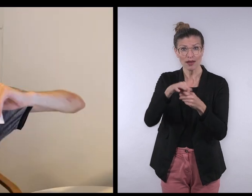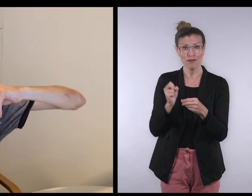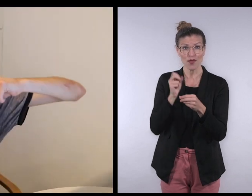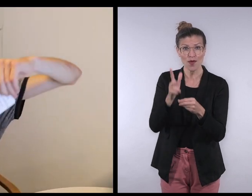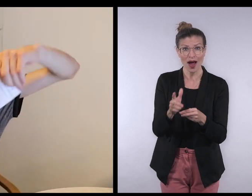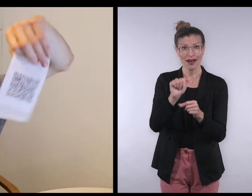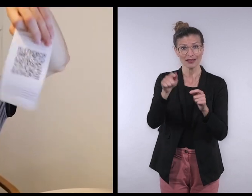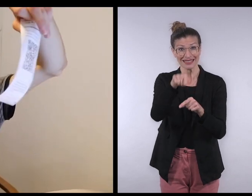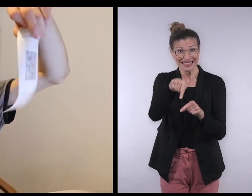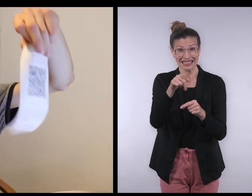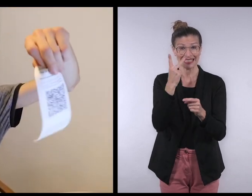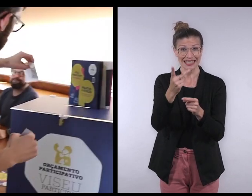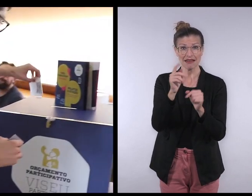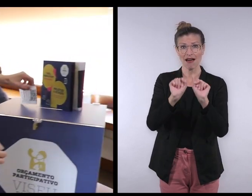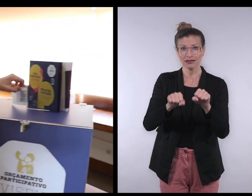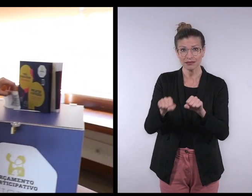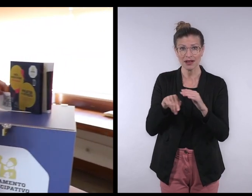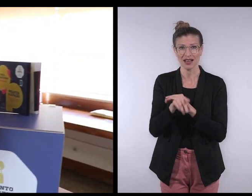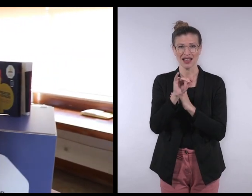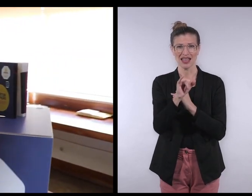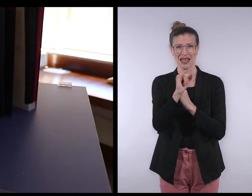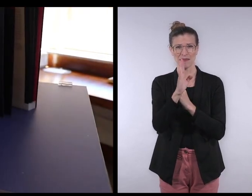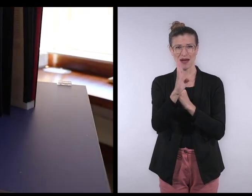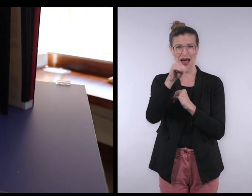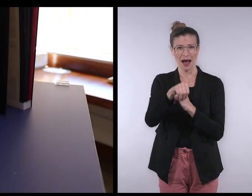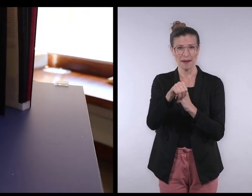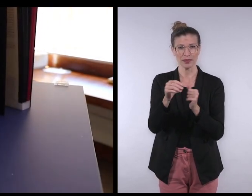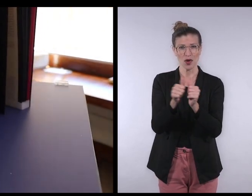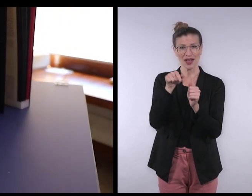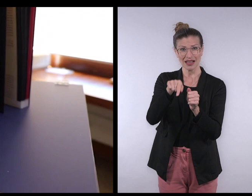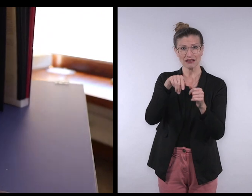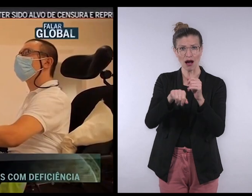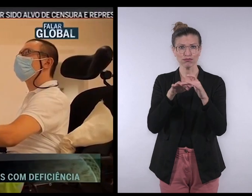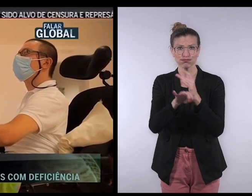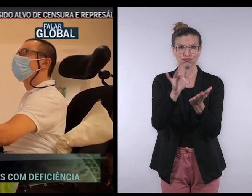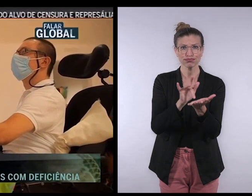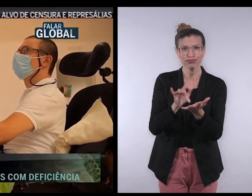The Federation of Portuguese Cerebral Palsy Association together with IBM and Softinsa